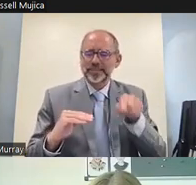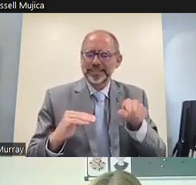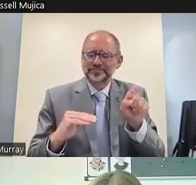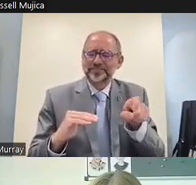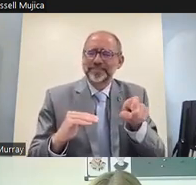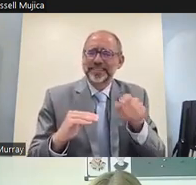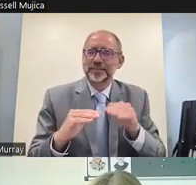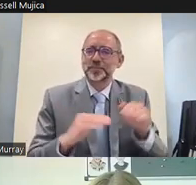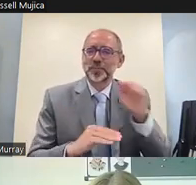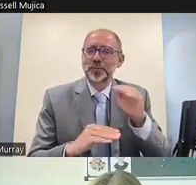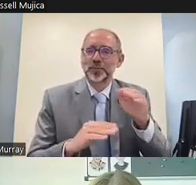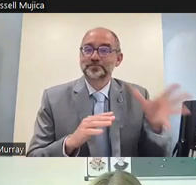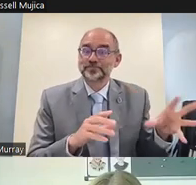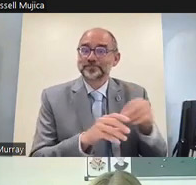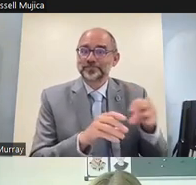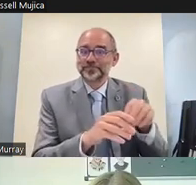but their input was not sought in the design process